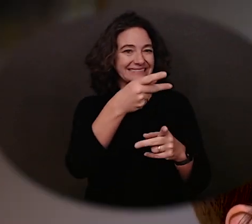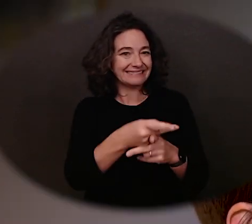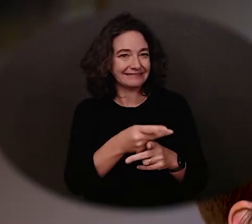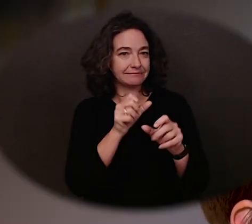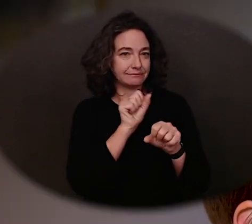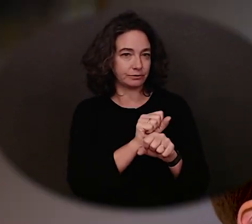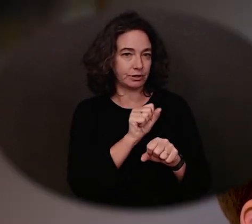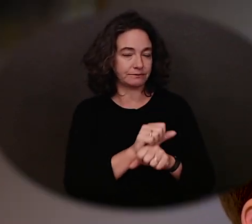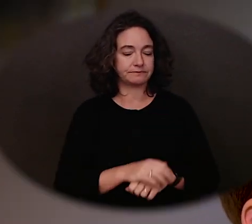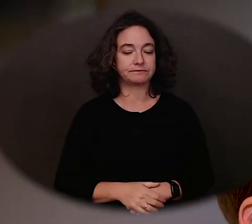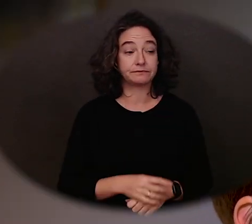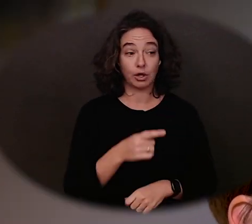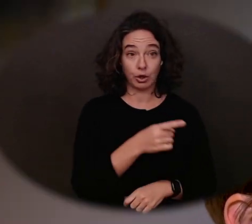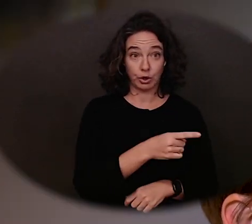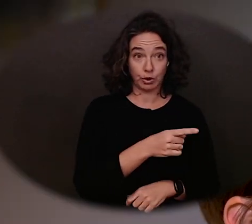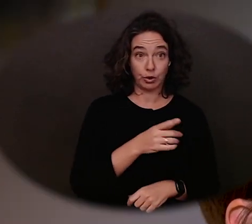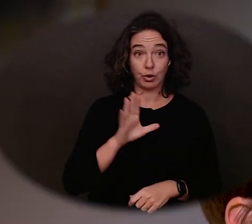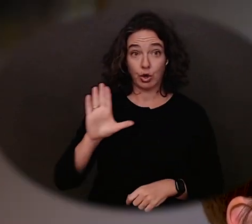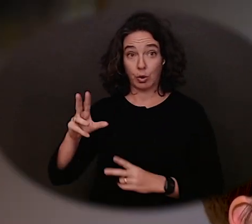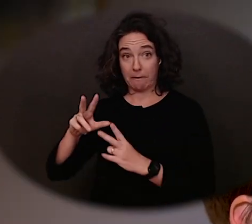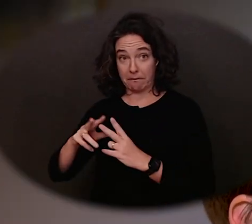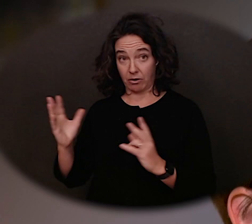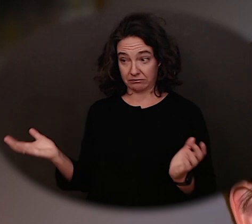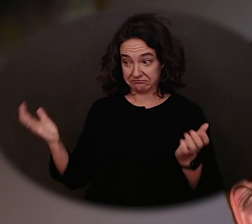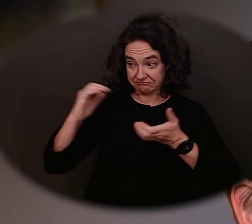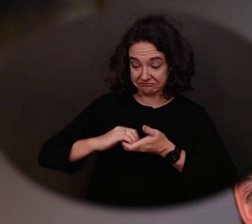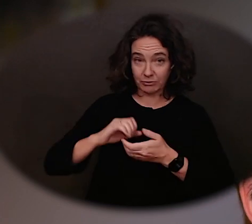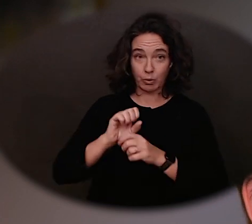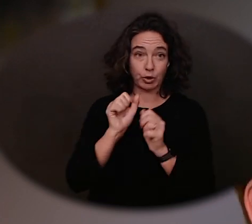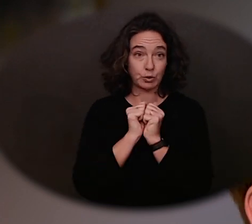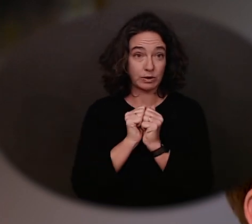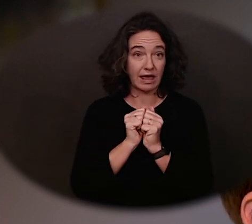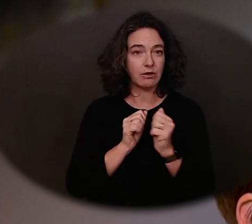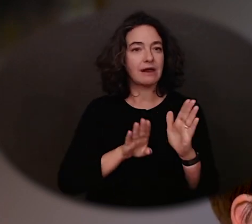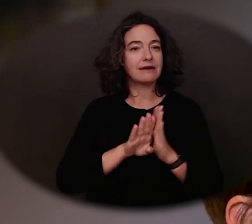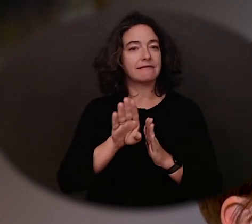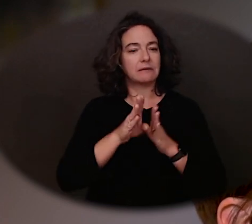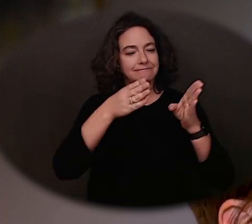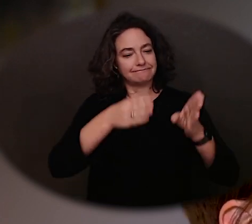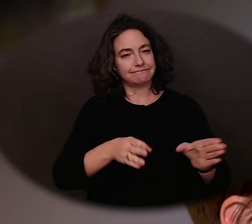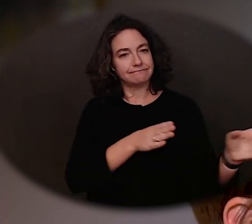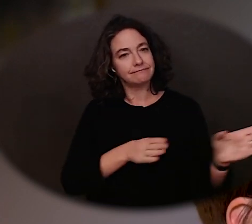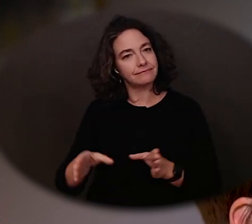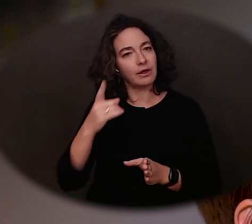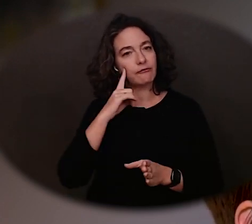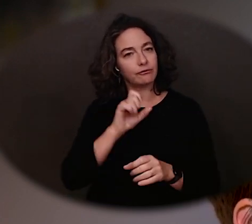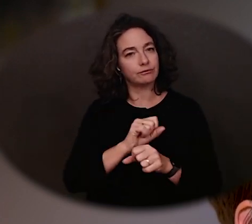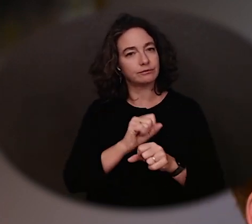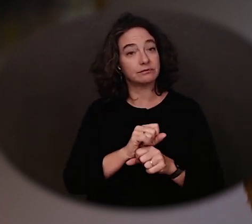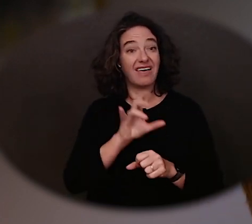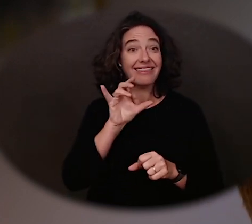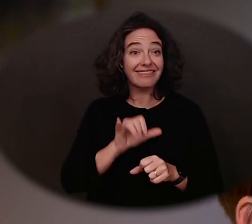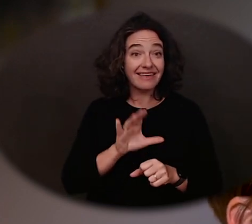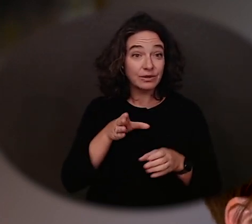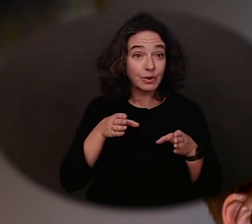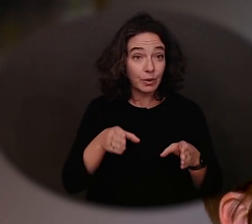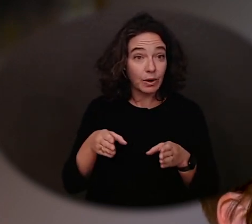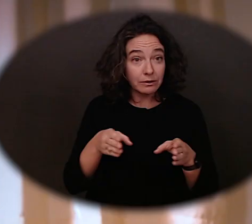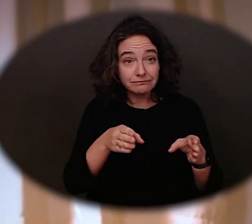with your DVR partner to develop an individualized plan for employment, which will be the roadmap to your ultimate goal of getting a job.